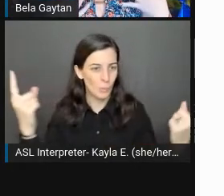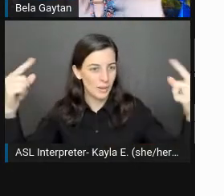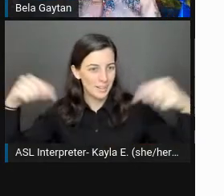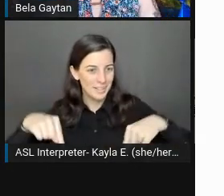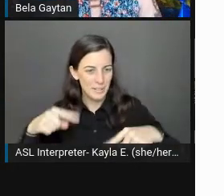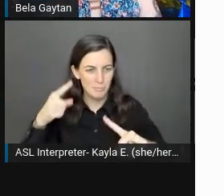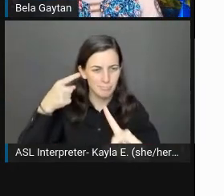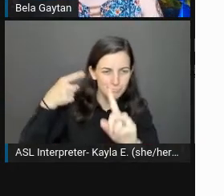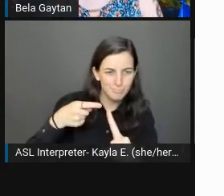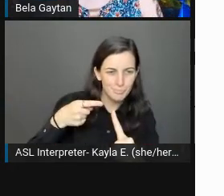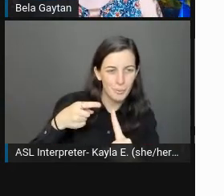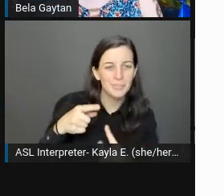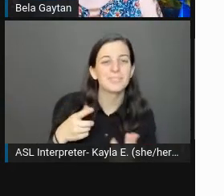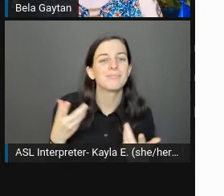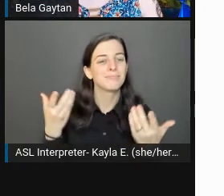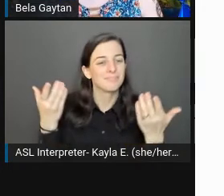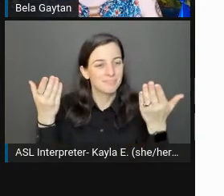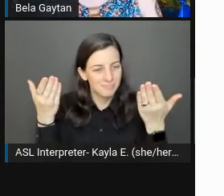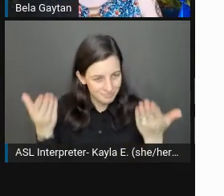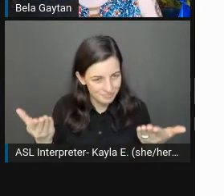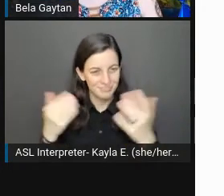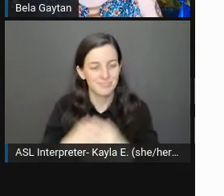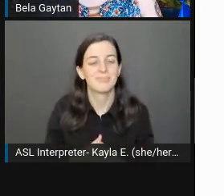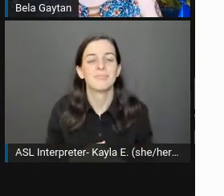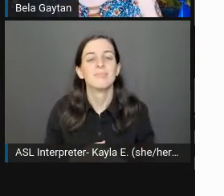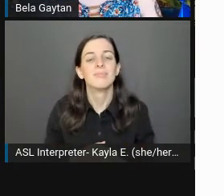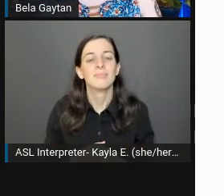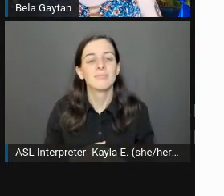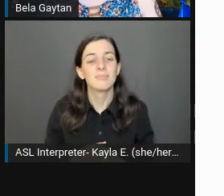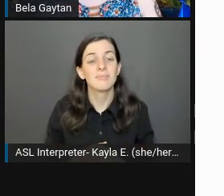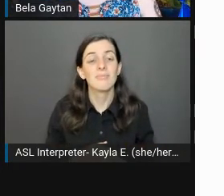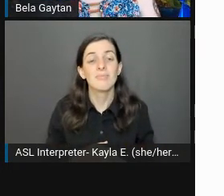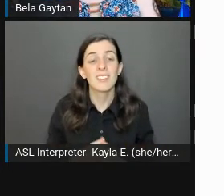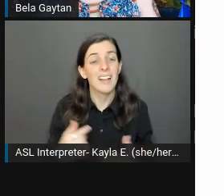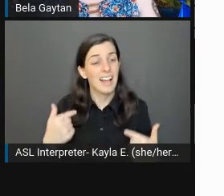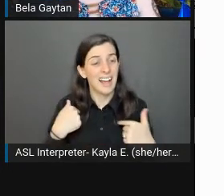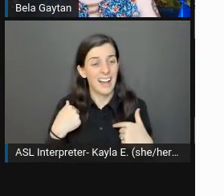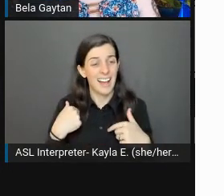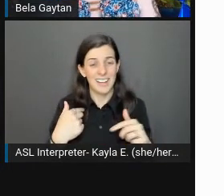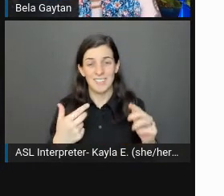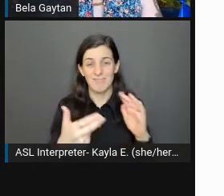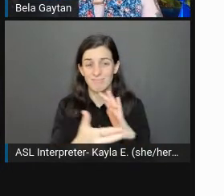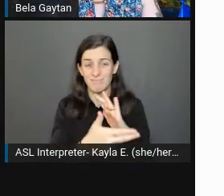I take accessibility further than just people who need accommodations.